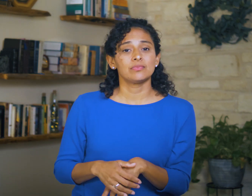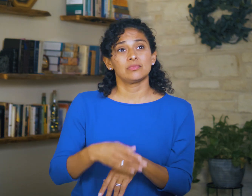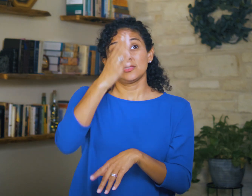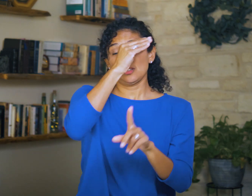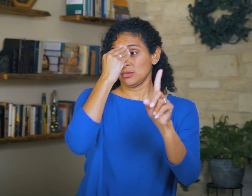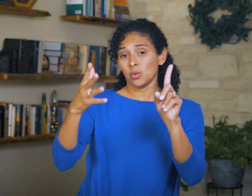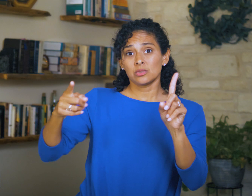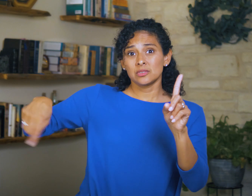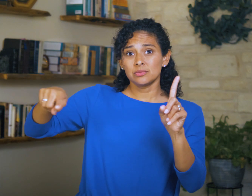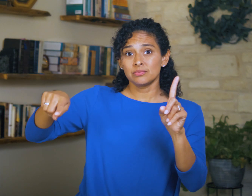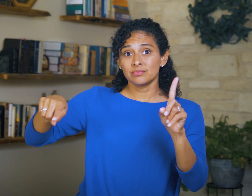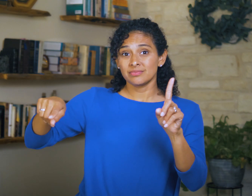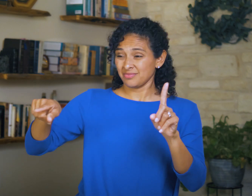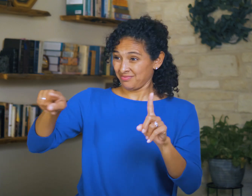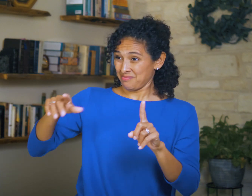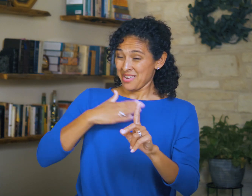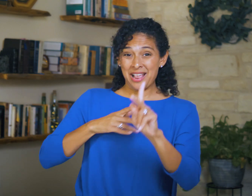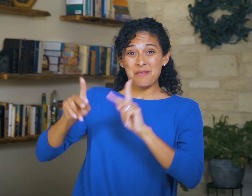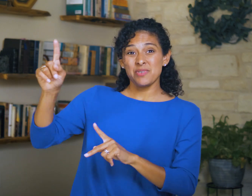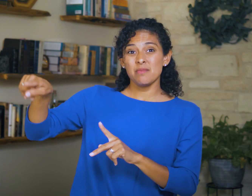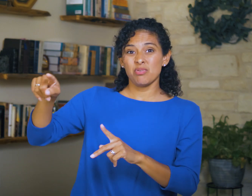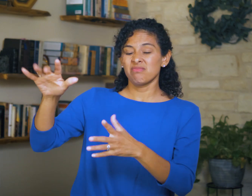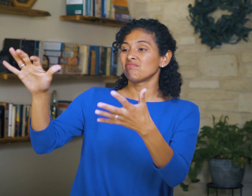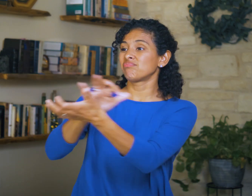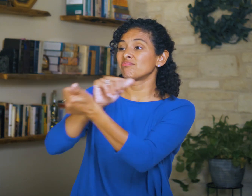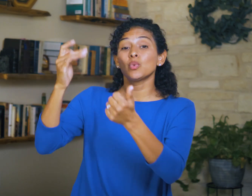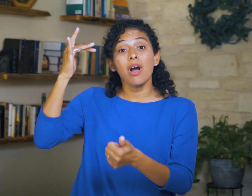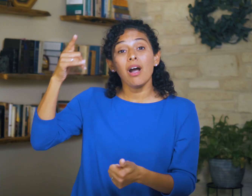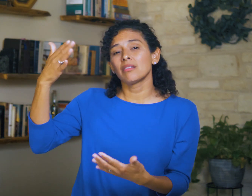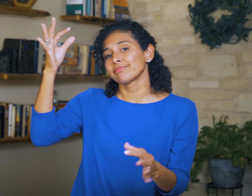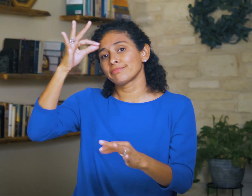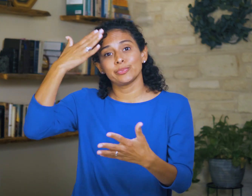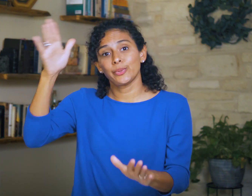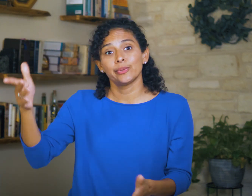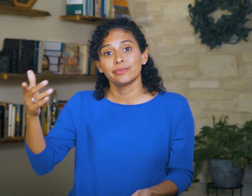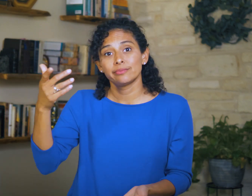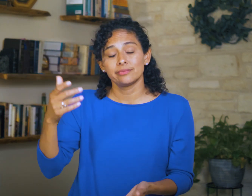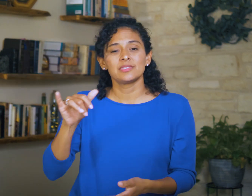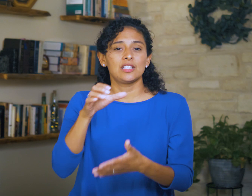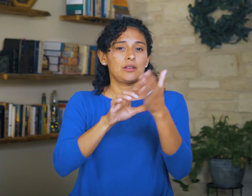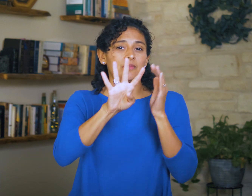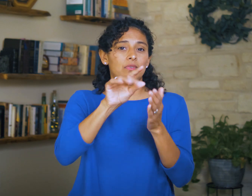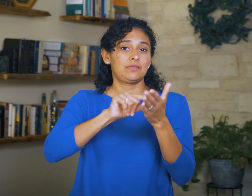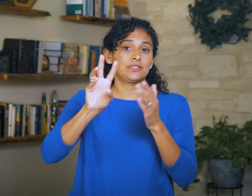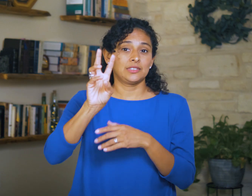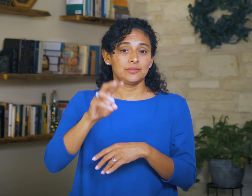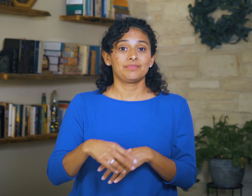God tells them, “My people are destroyed for lack of knowledge” (4:6).